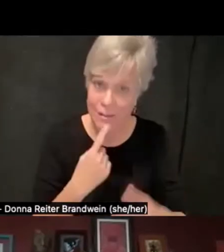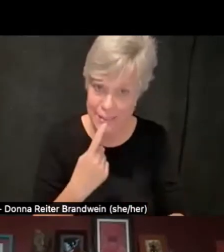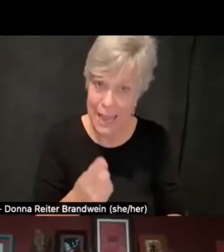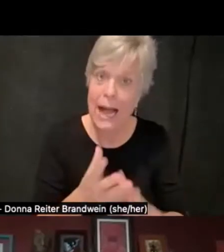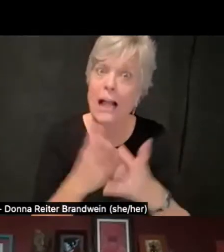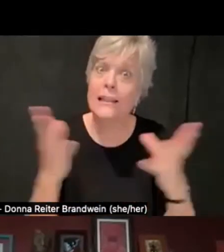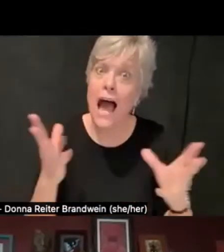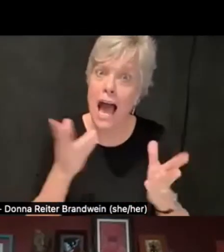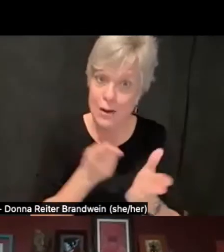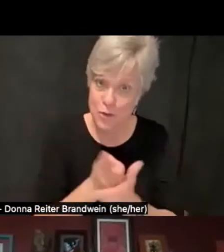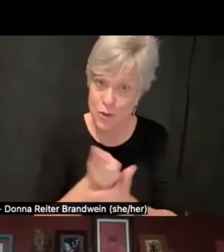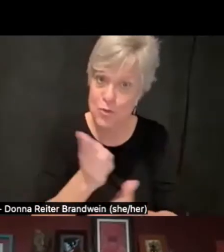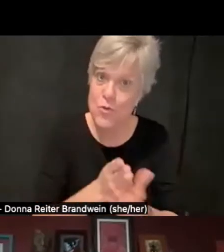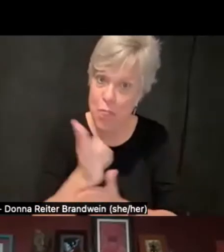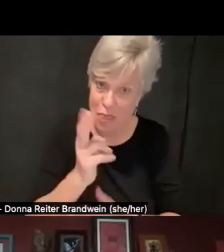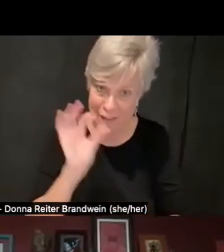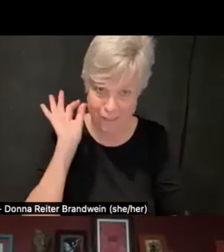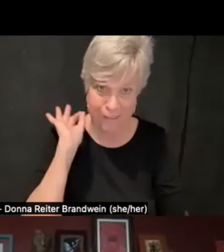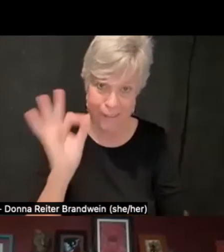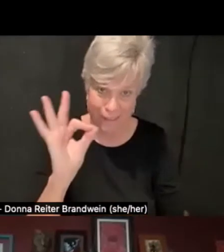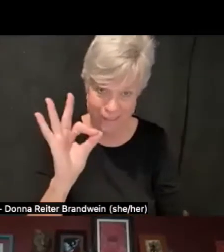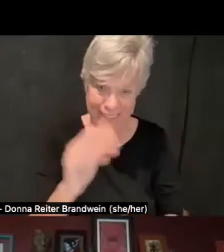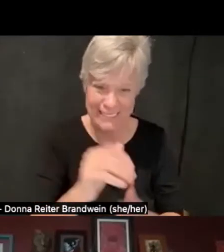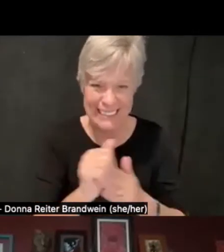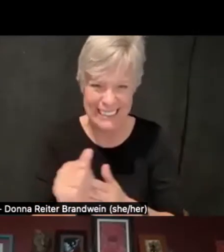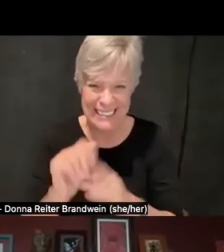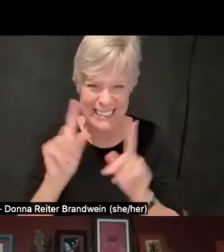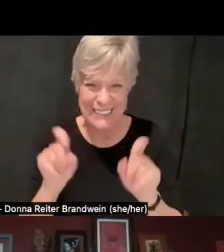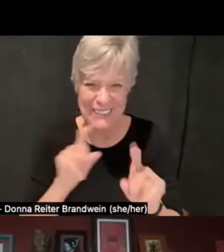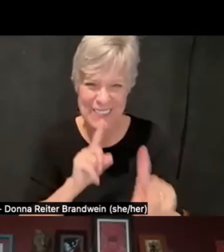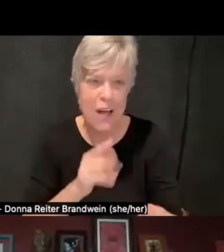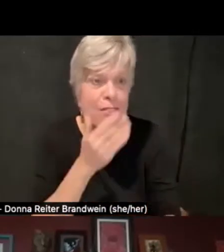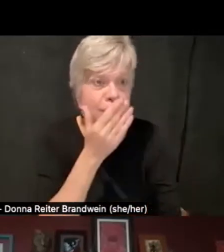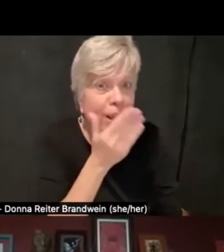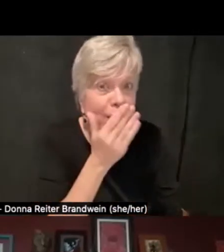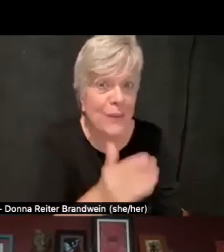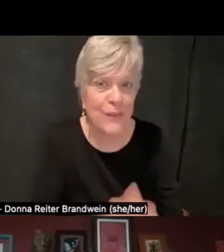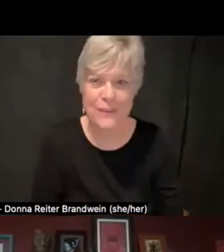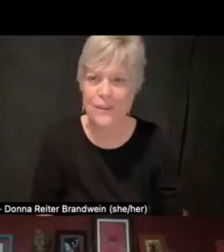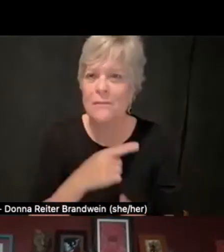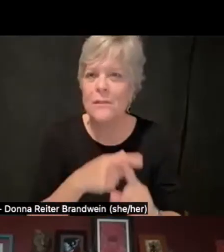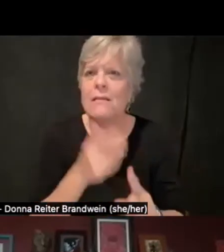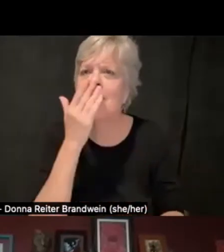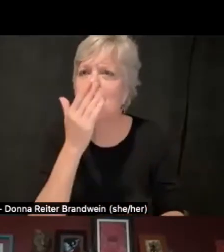to lead us into the Q&A, thank you so much. And thank you, everyone, for sharing your thoughts.